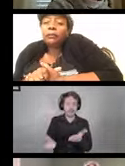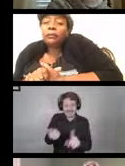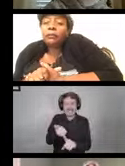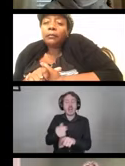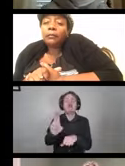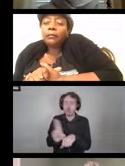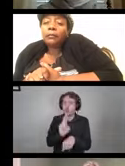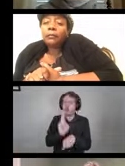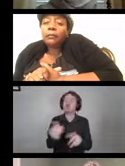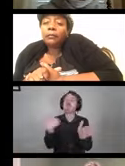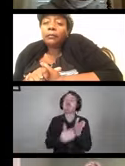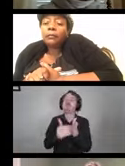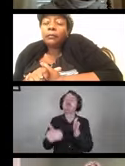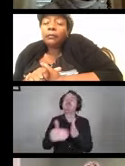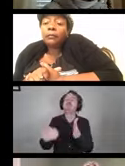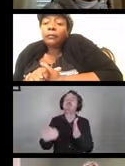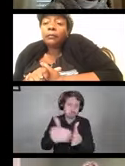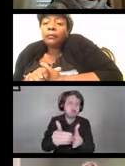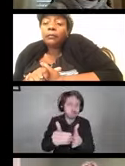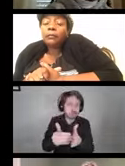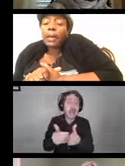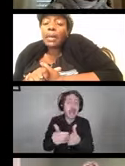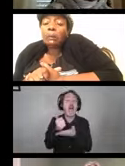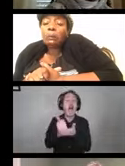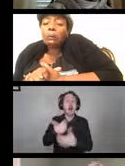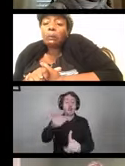and it really helps an individual who has a disability,